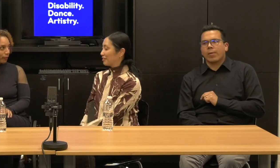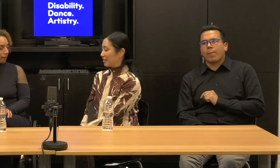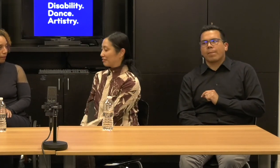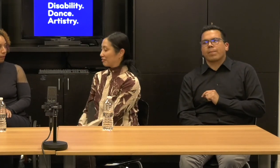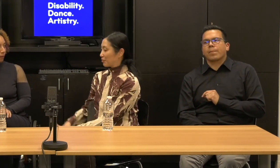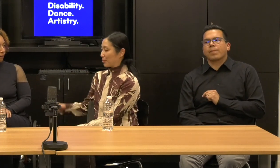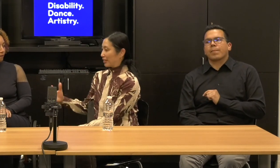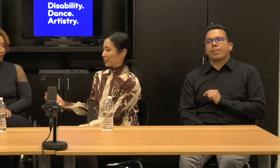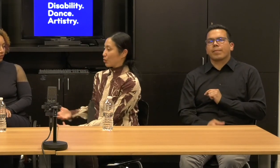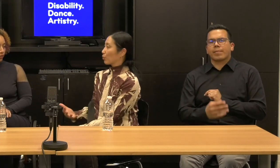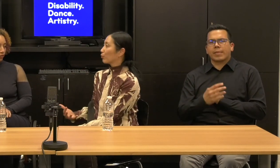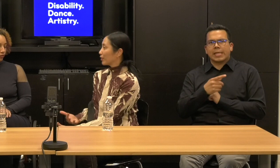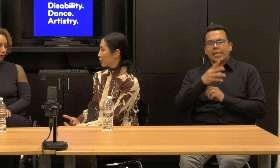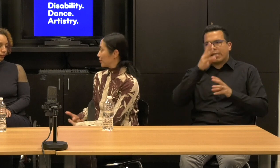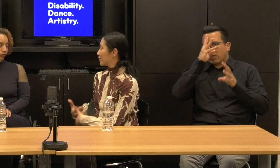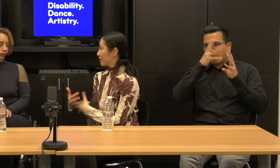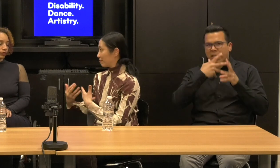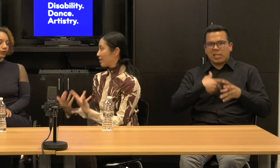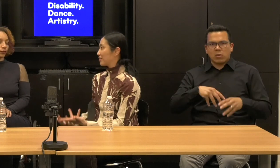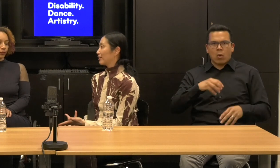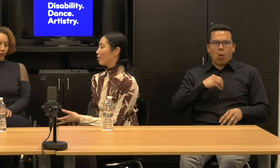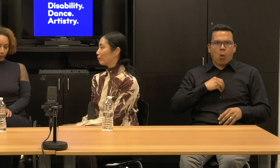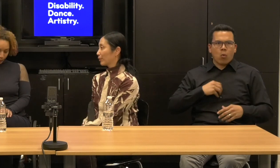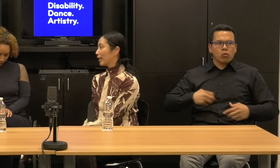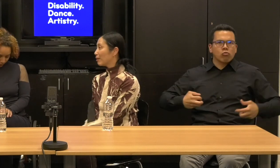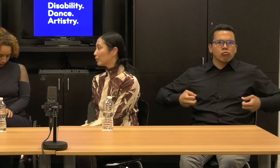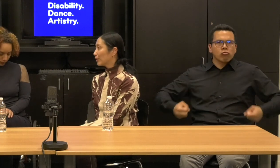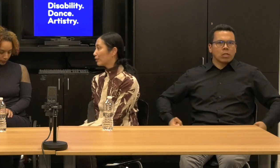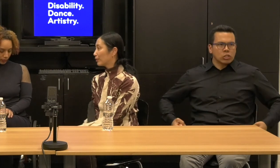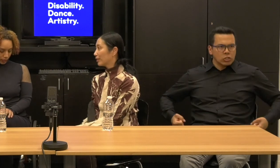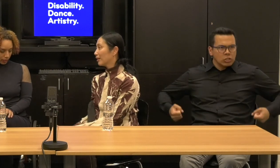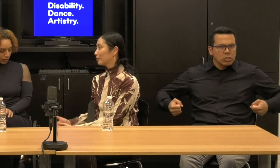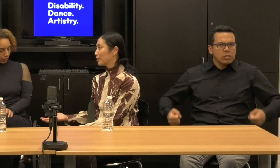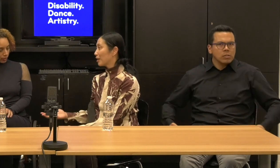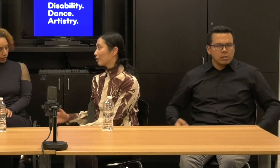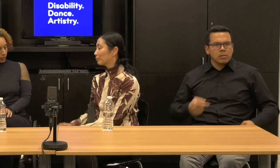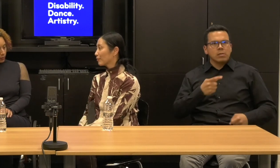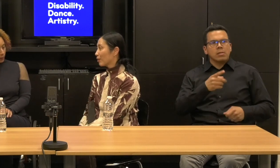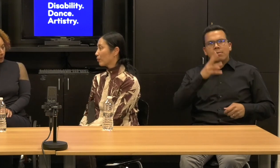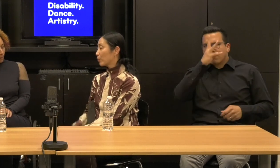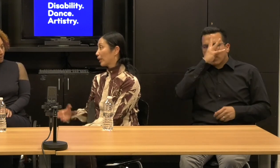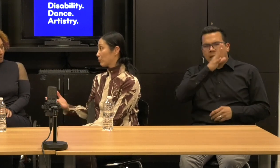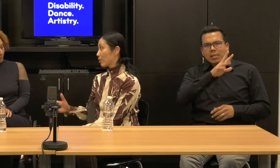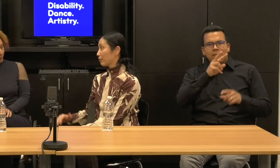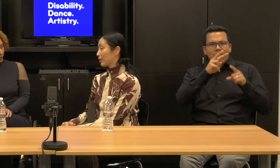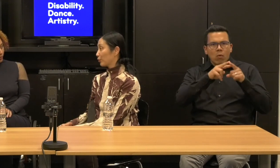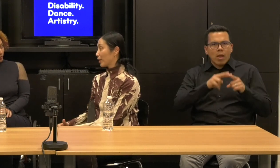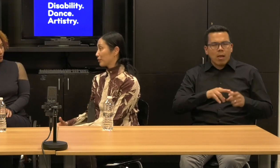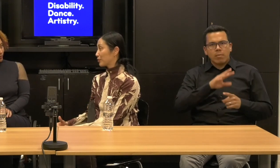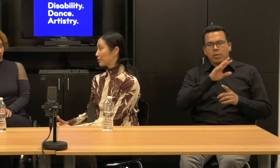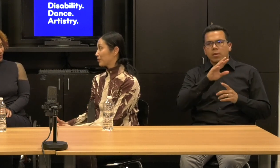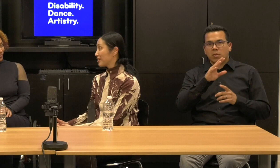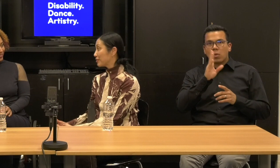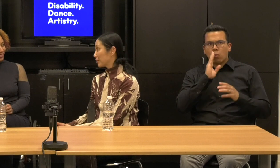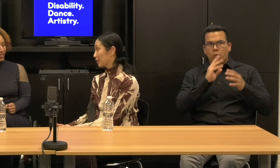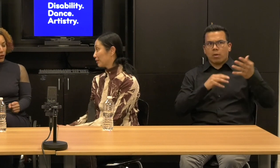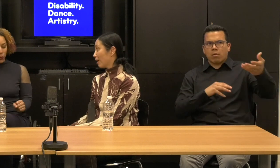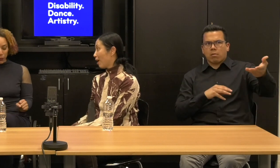Janet: and creating his own crutches, inventing a whole vocabulary and um, we're bringing him to our theater next season.